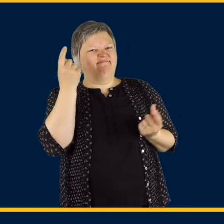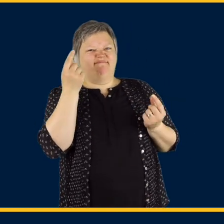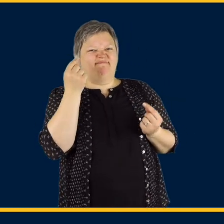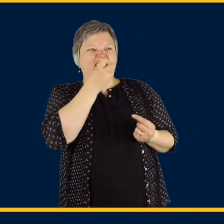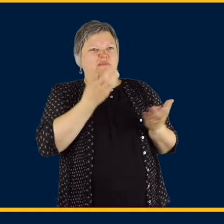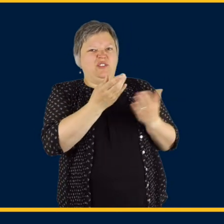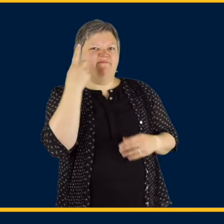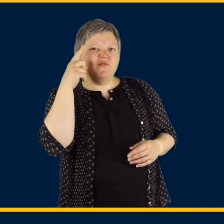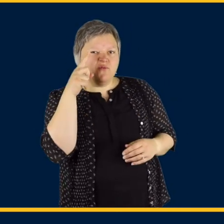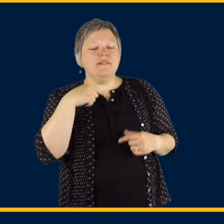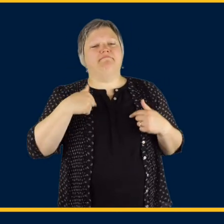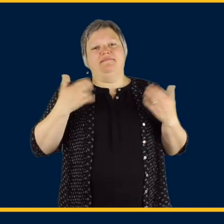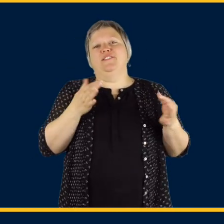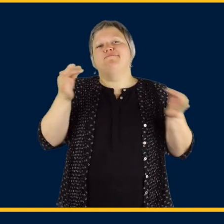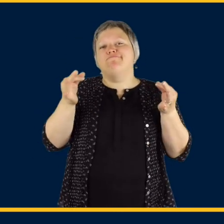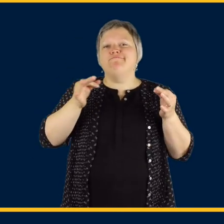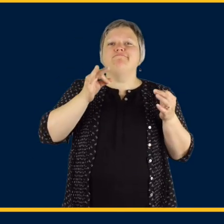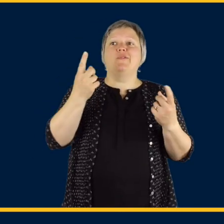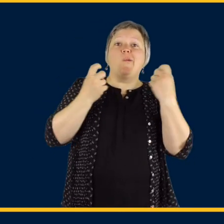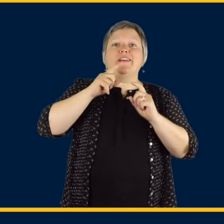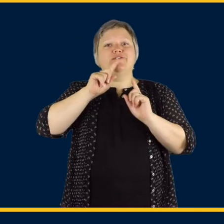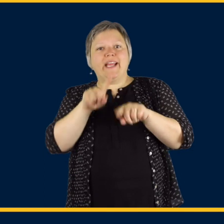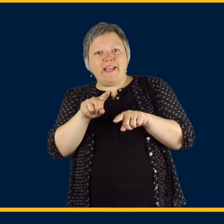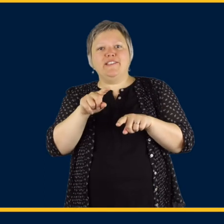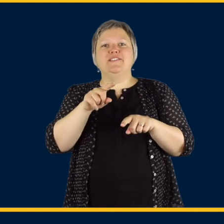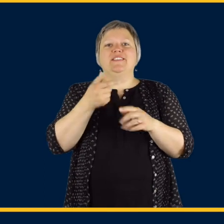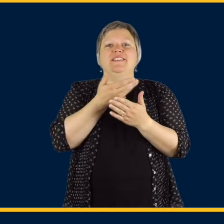Others may be wondering why their deaf child receives speech language services.